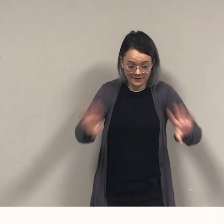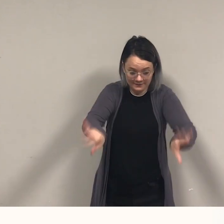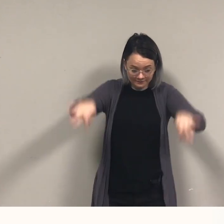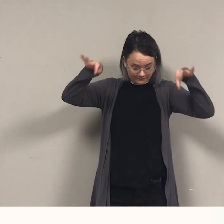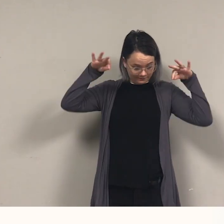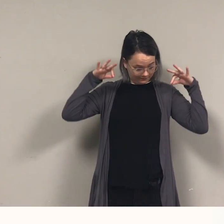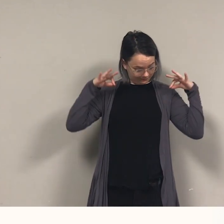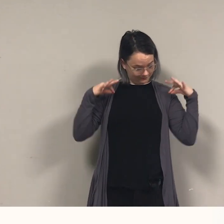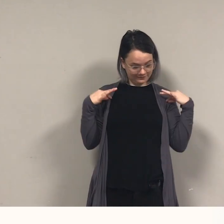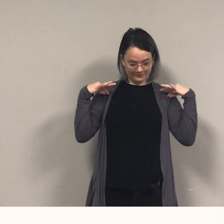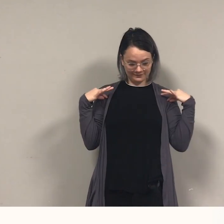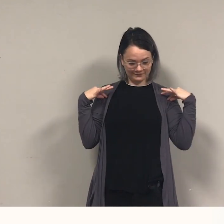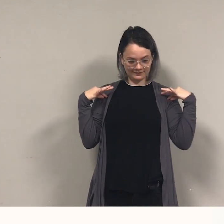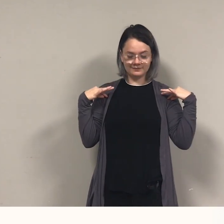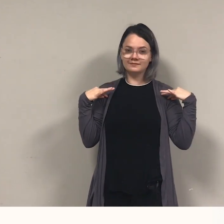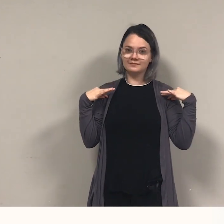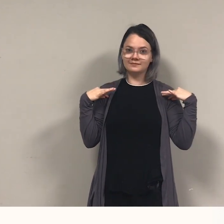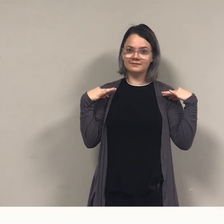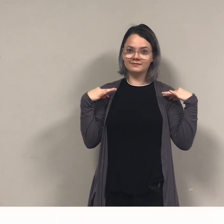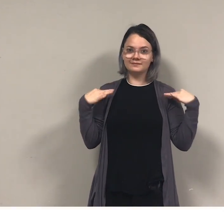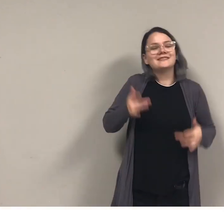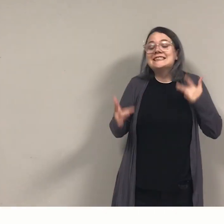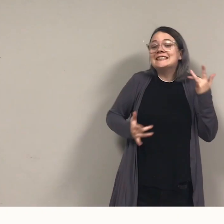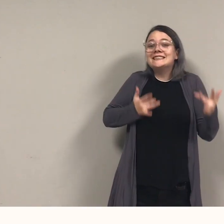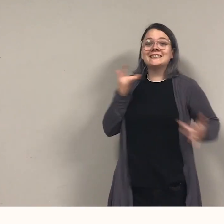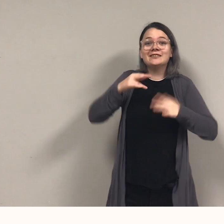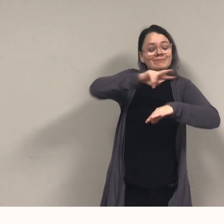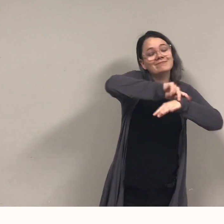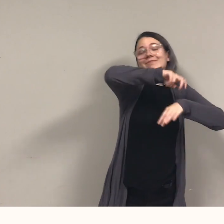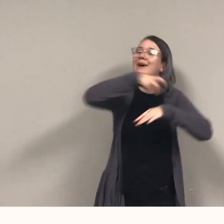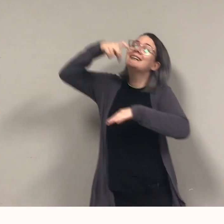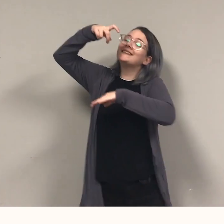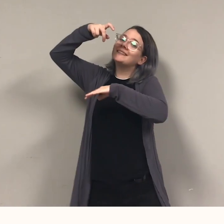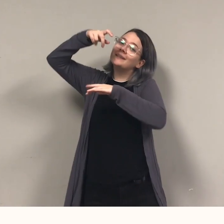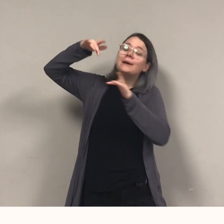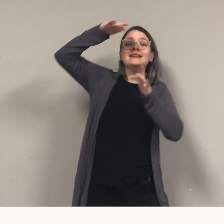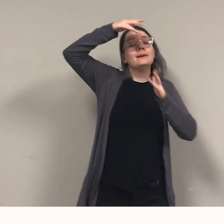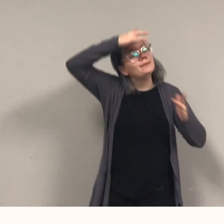Sauté, plié, pirouette. Embellished with a dance routine.